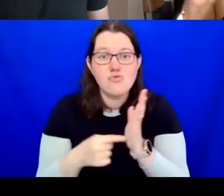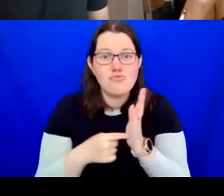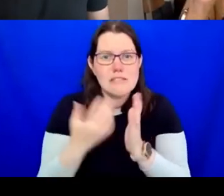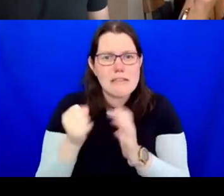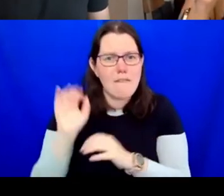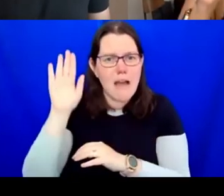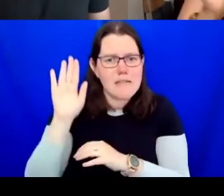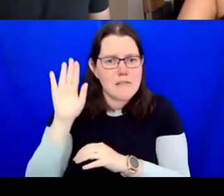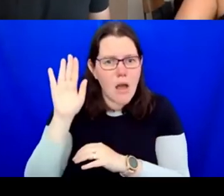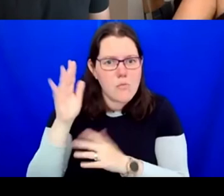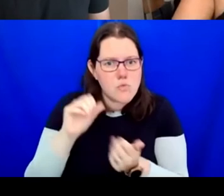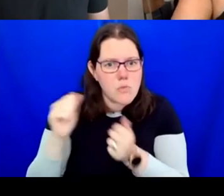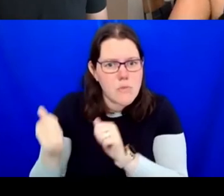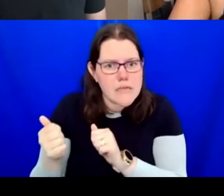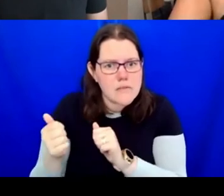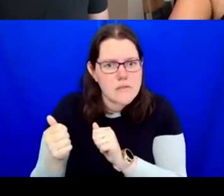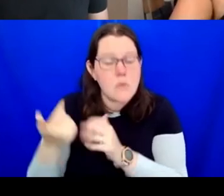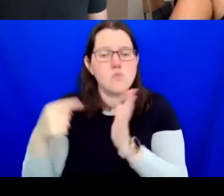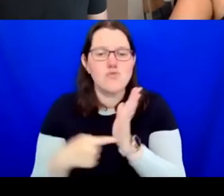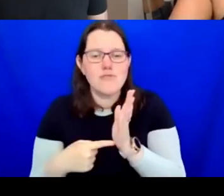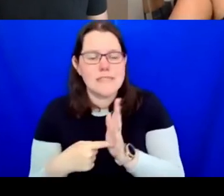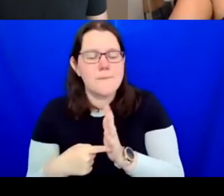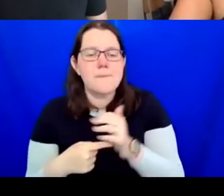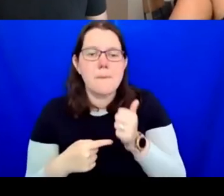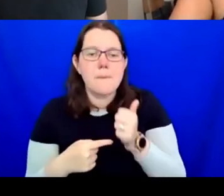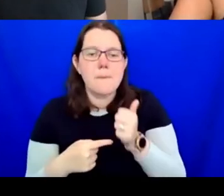I want to remind us that art is not just made in galleries.